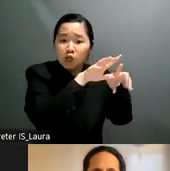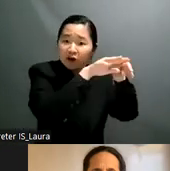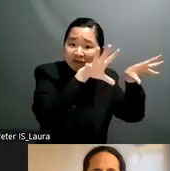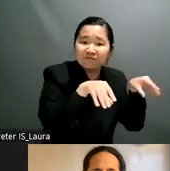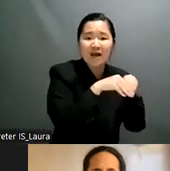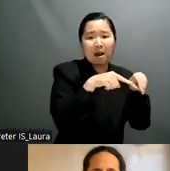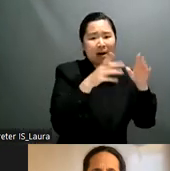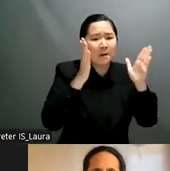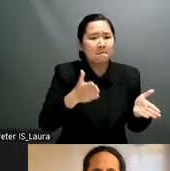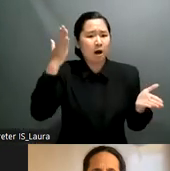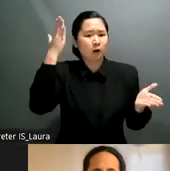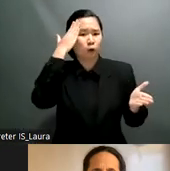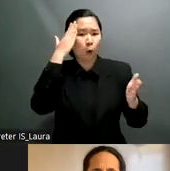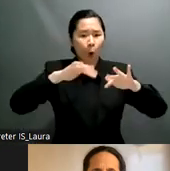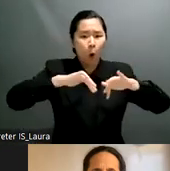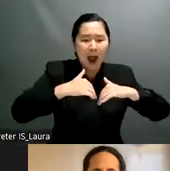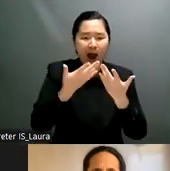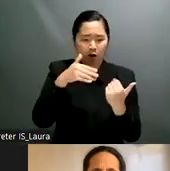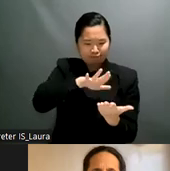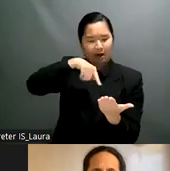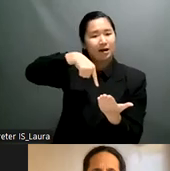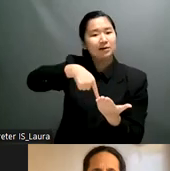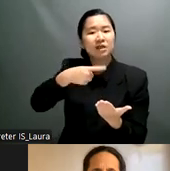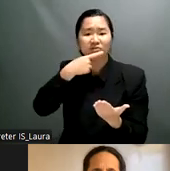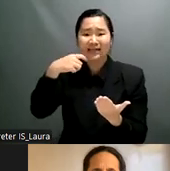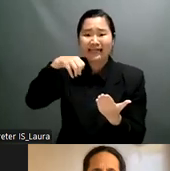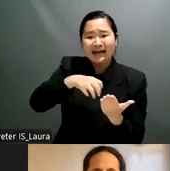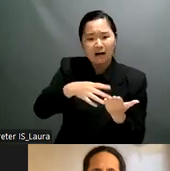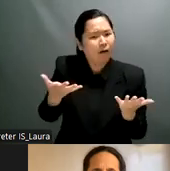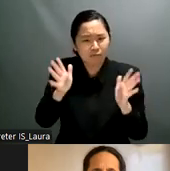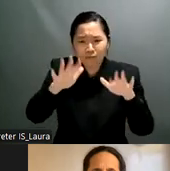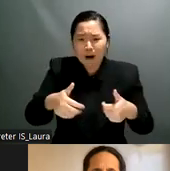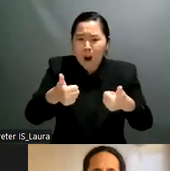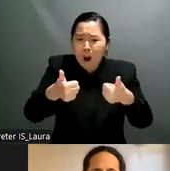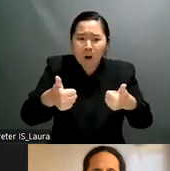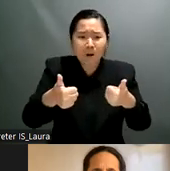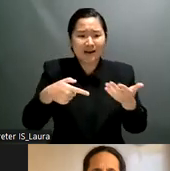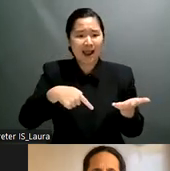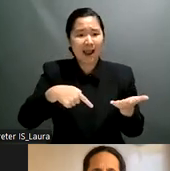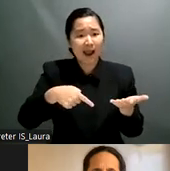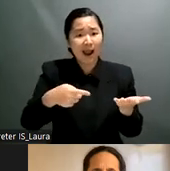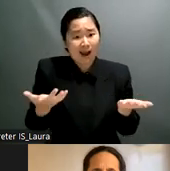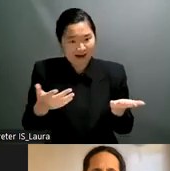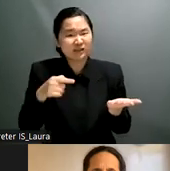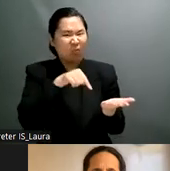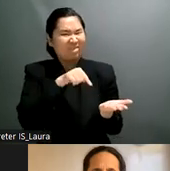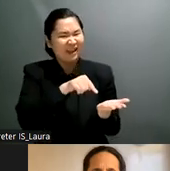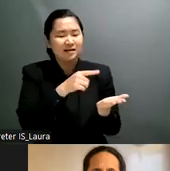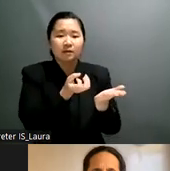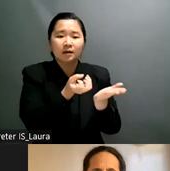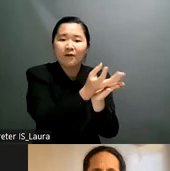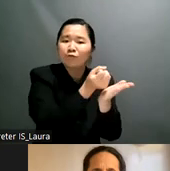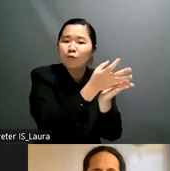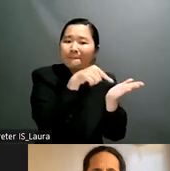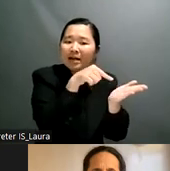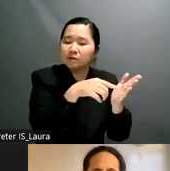on different workshops and we are trying to empower uh between pairs we try to empower